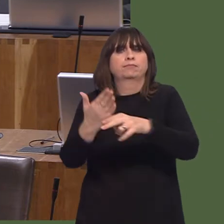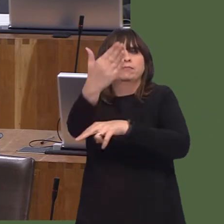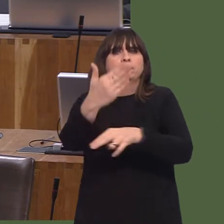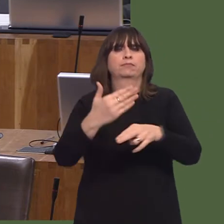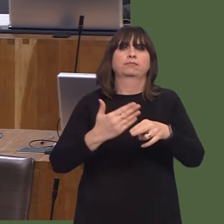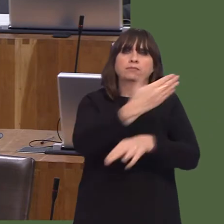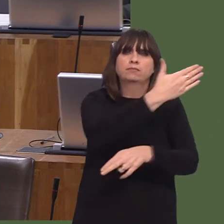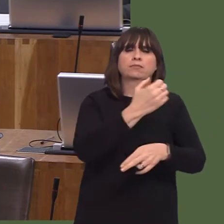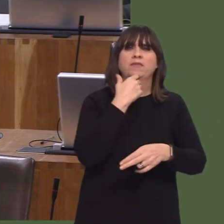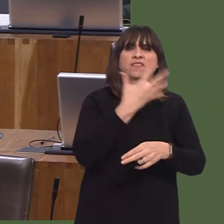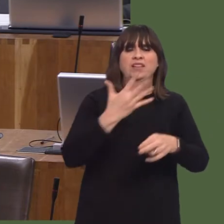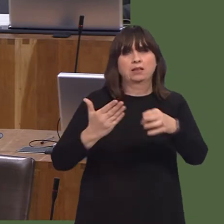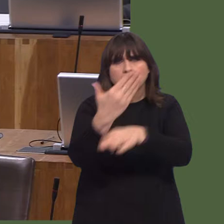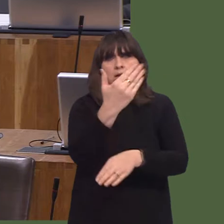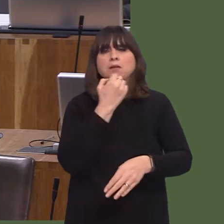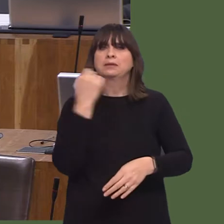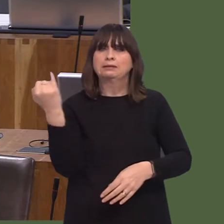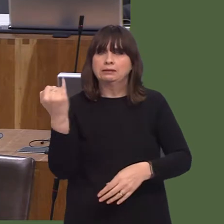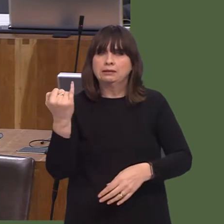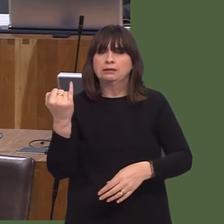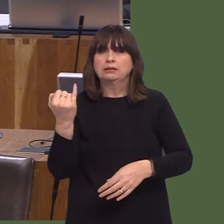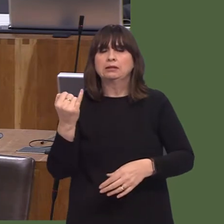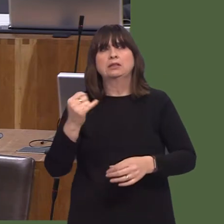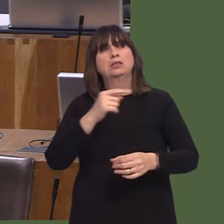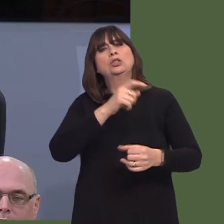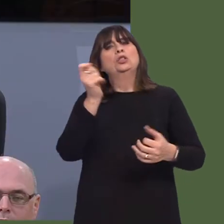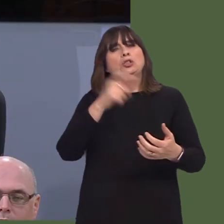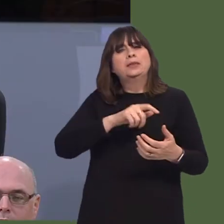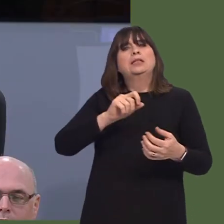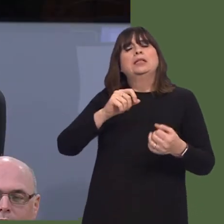It's not clear yet what the extent of Carillion's collapse will be on small businesses in Wales.